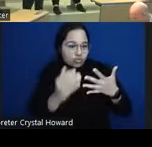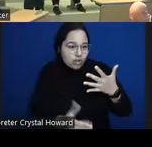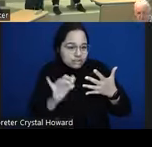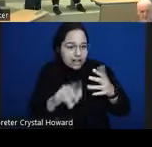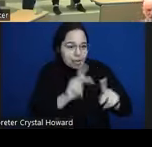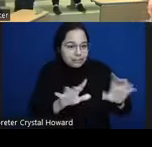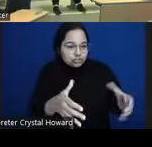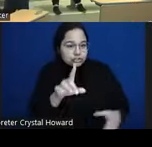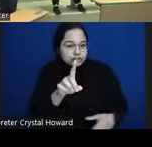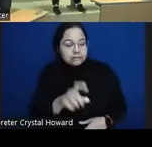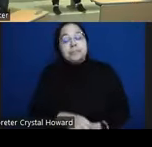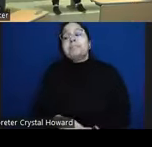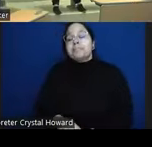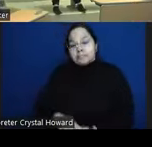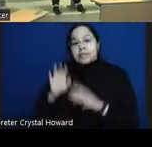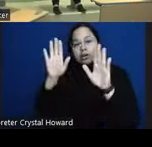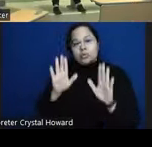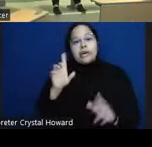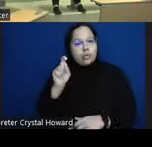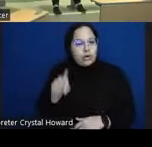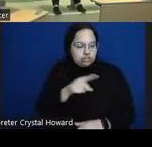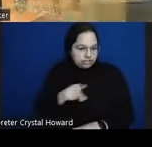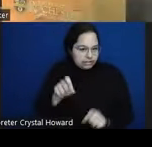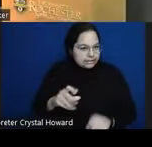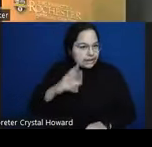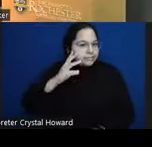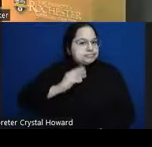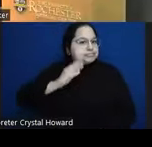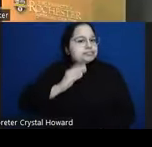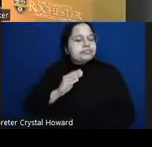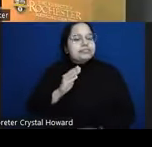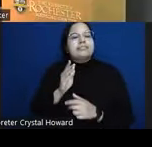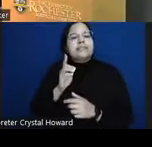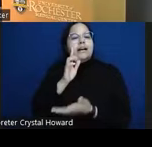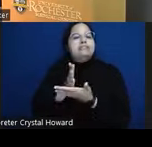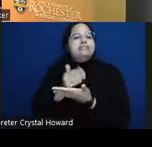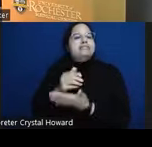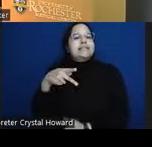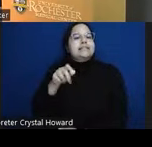have psychotic like experience es or they could have SK schizotypal personality disorder and so